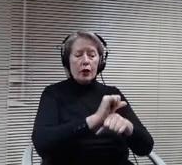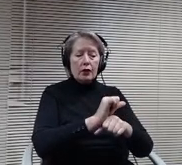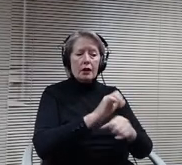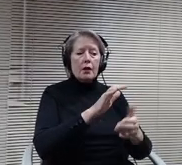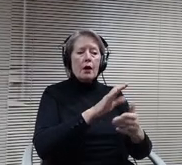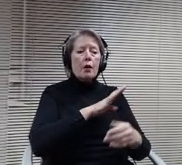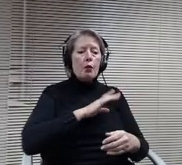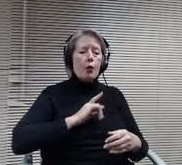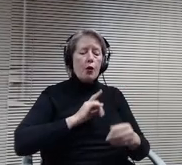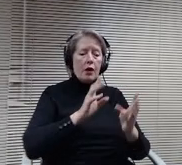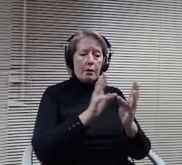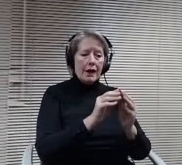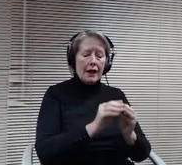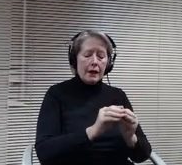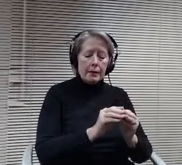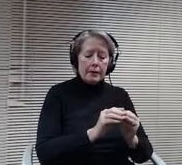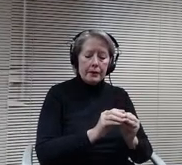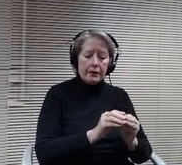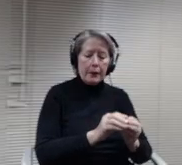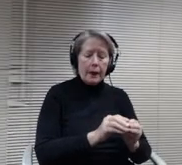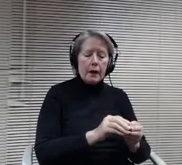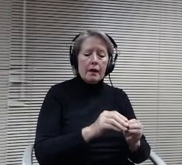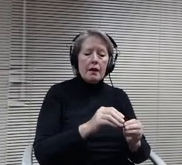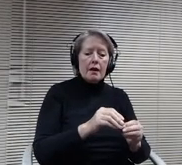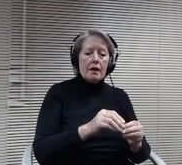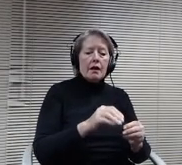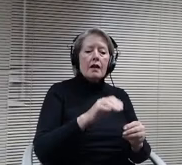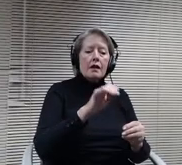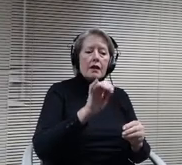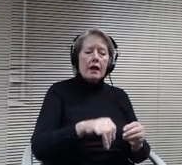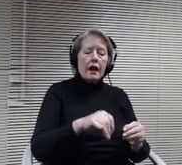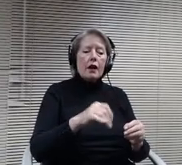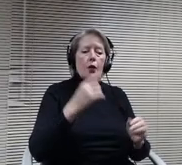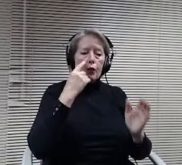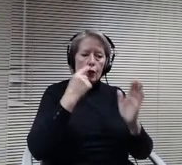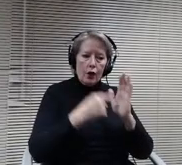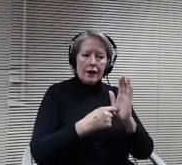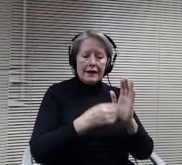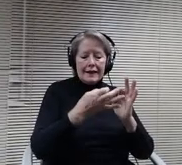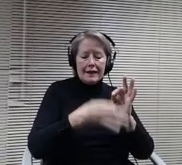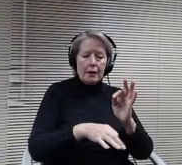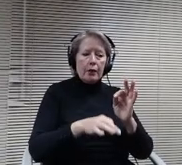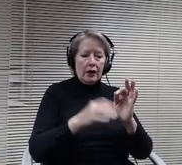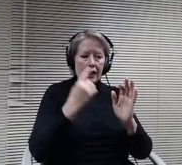warrant only a simple acknowledgement, but for those including a specific query, the response thereto should likewise